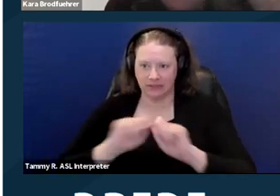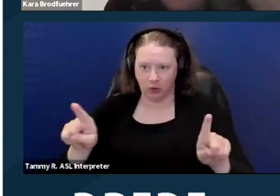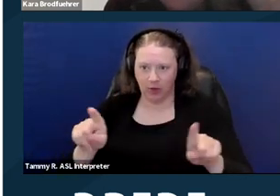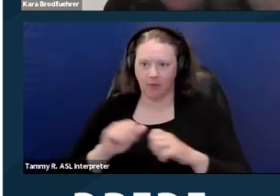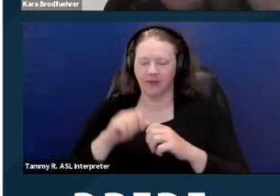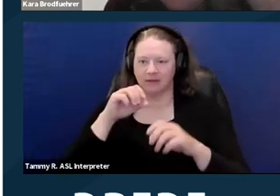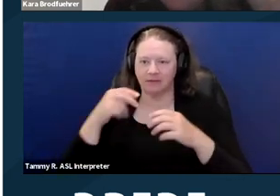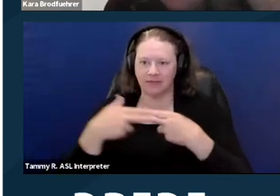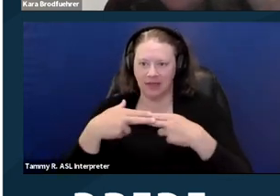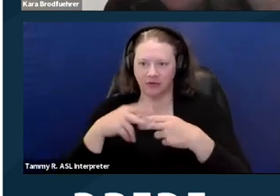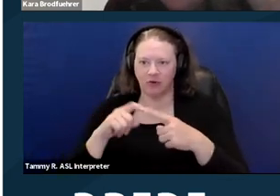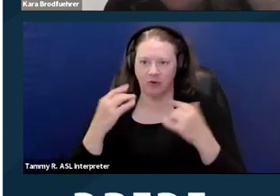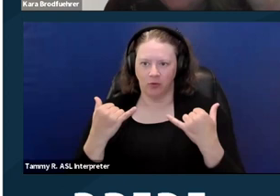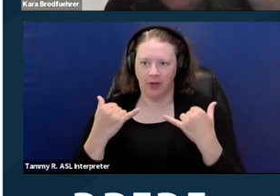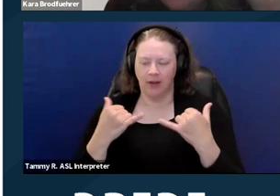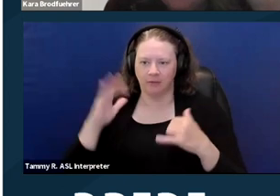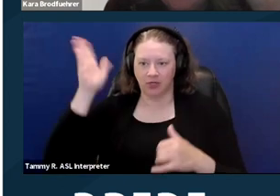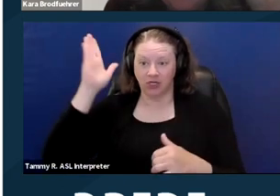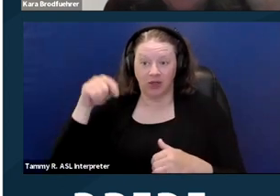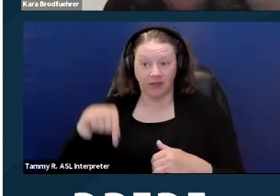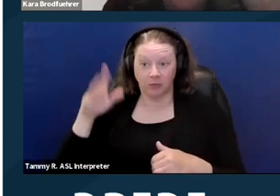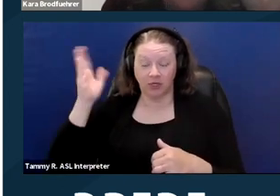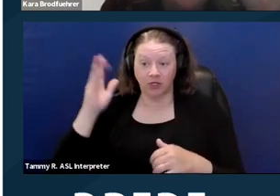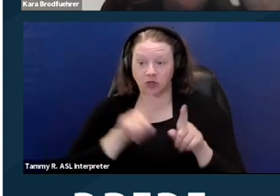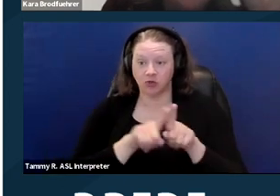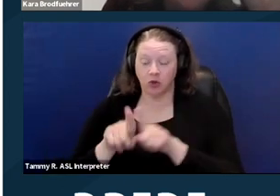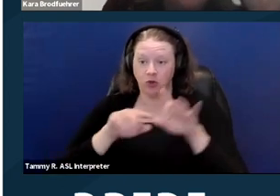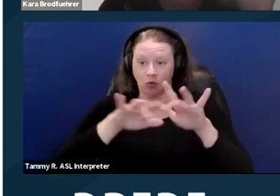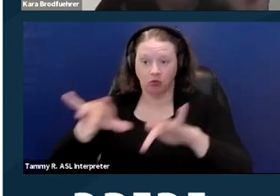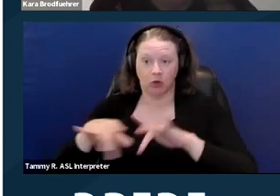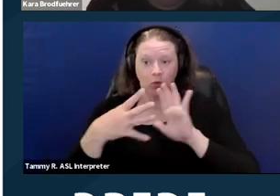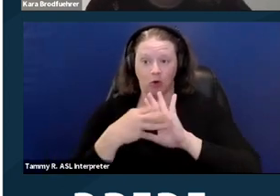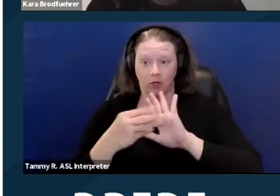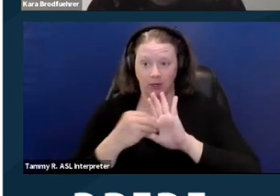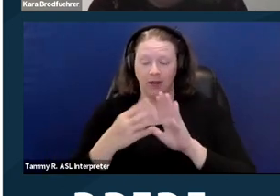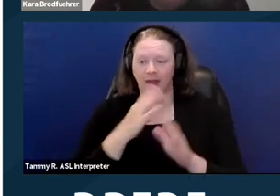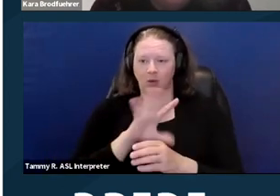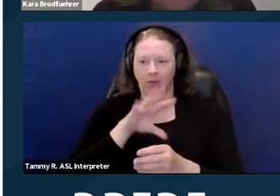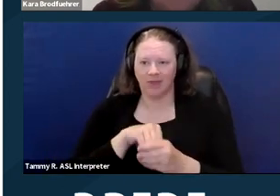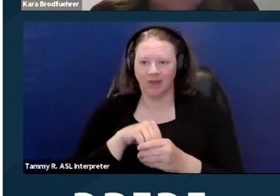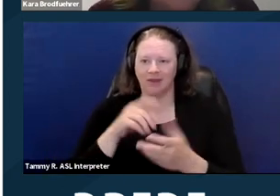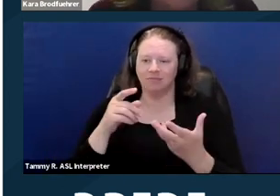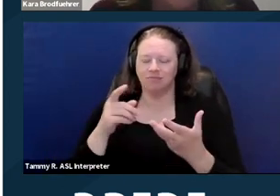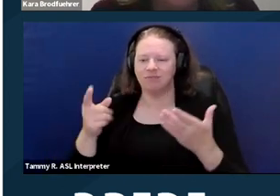from today's presentation. This presentation is also recorded, and within the next week or so should be up